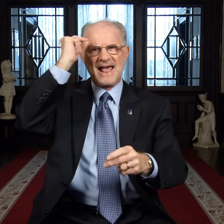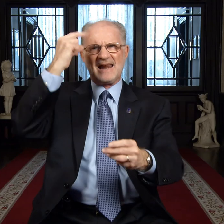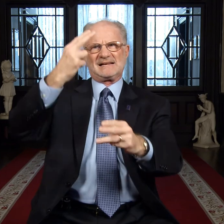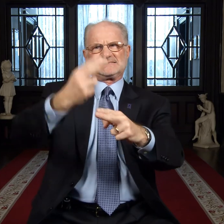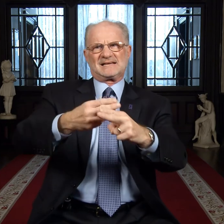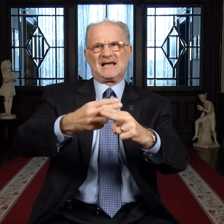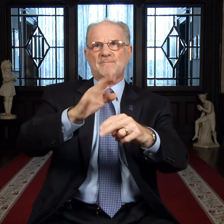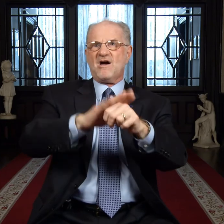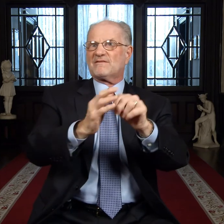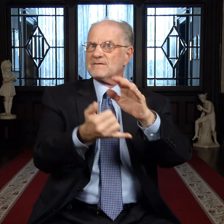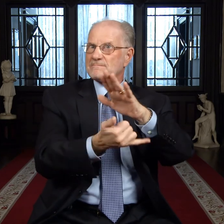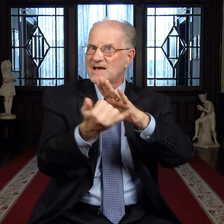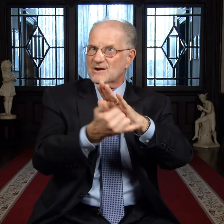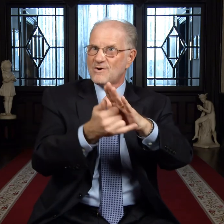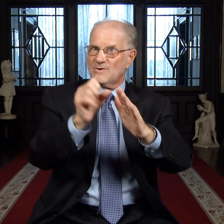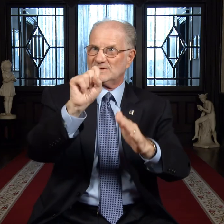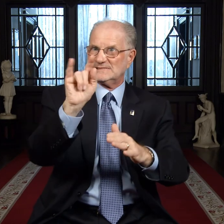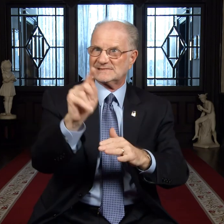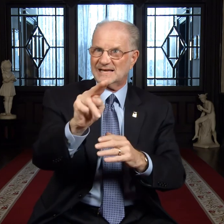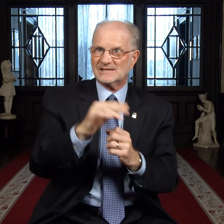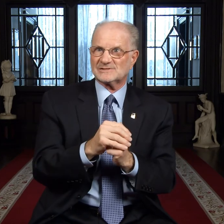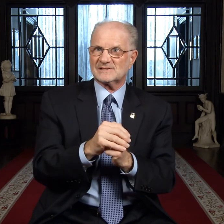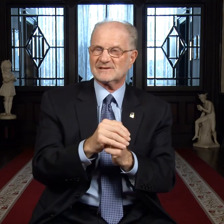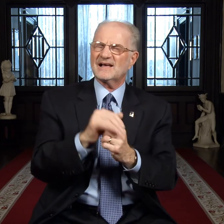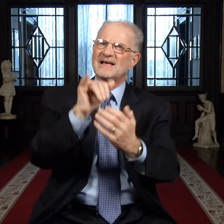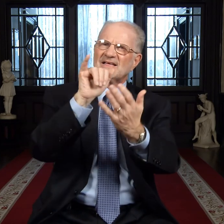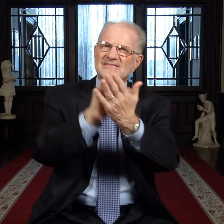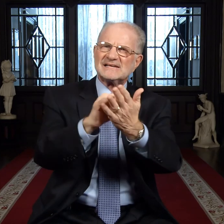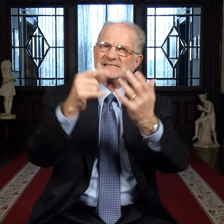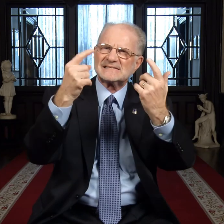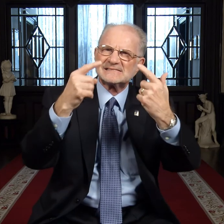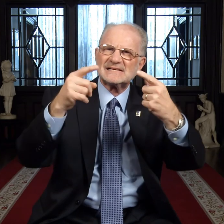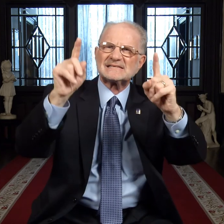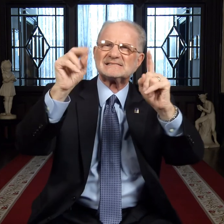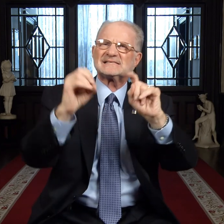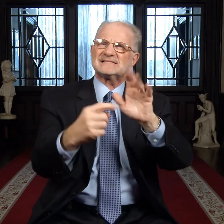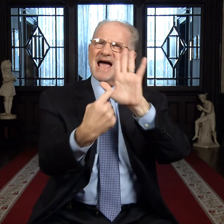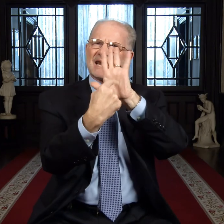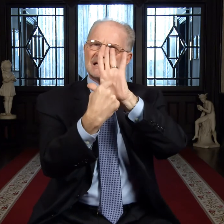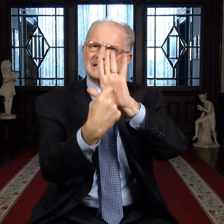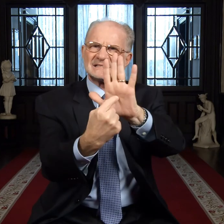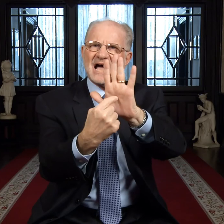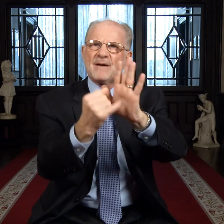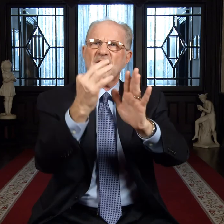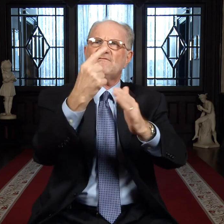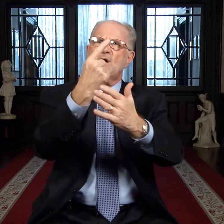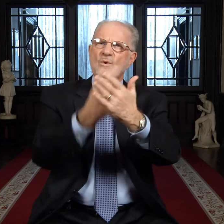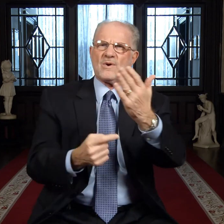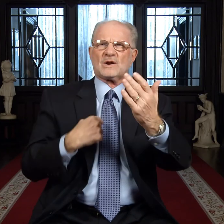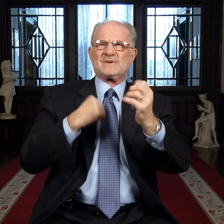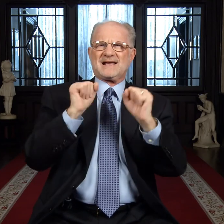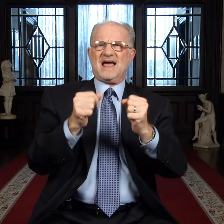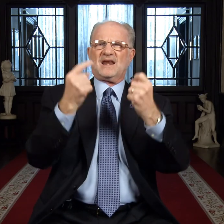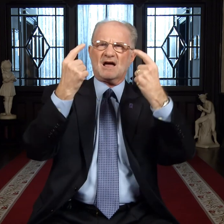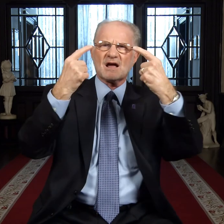on the Metro station. This success is an example of what we can accomplish as a community